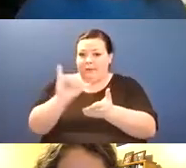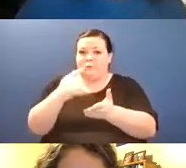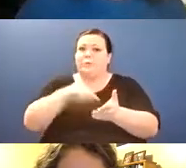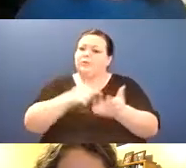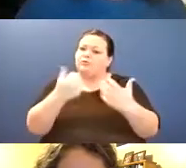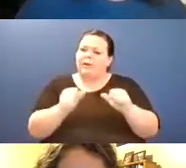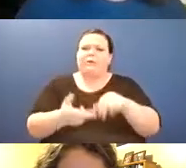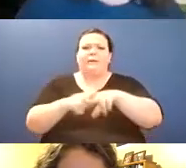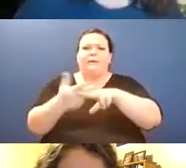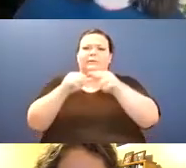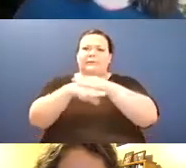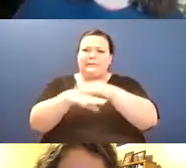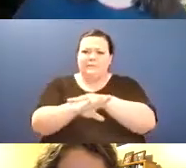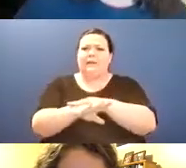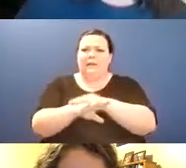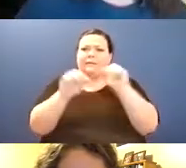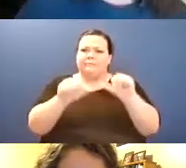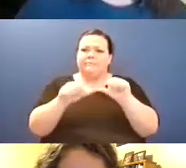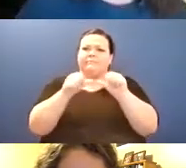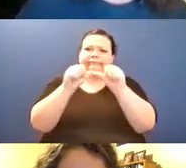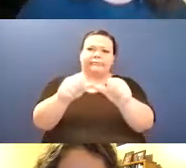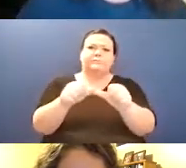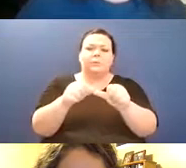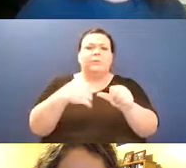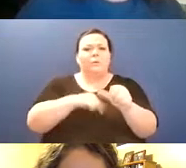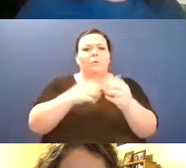so i'm just going to tell you a little bit about what we're doing a little bit more detail about